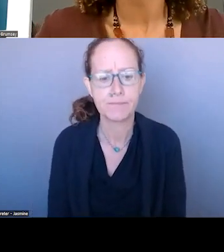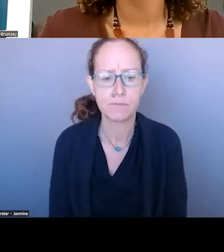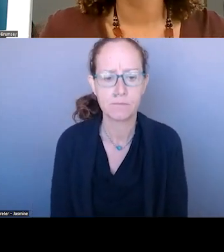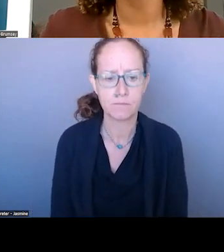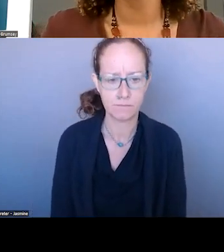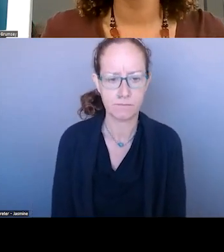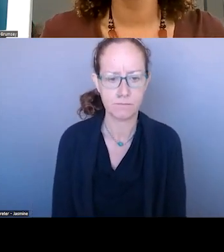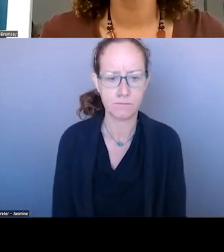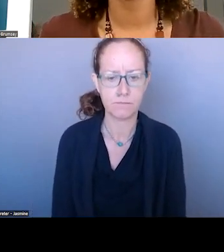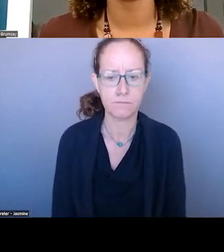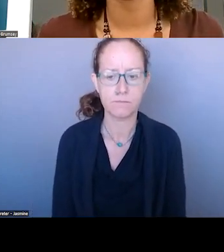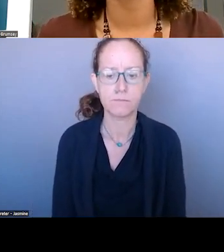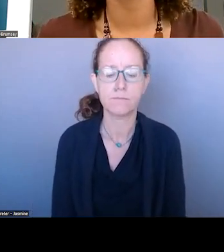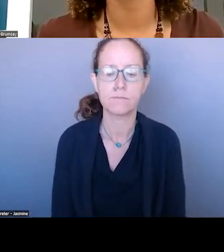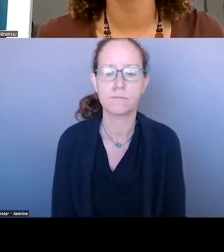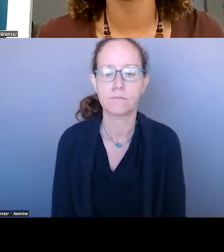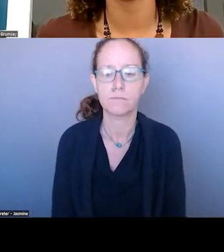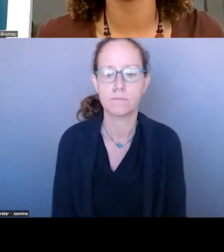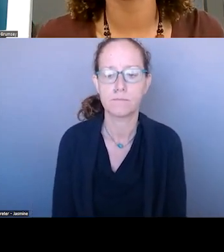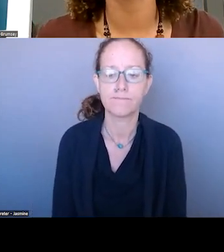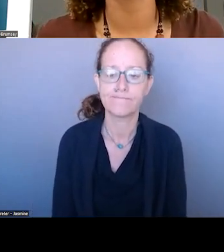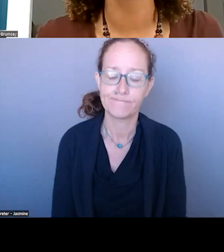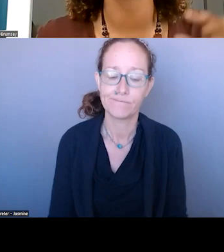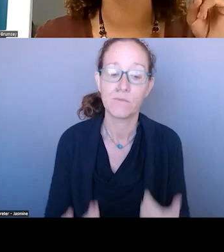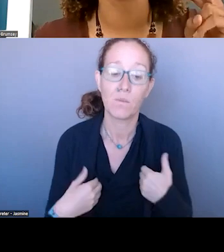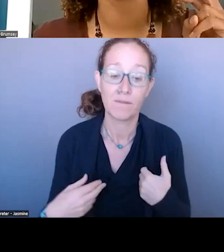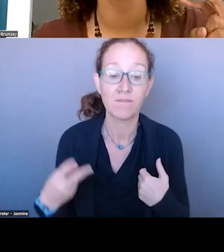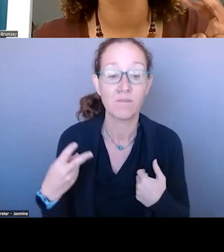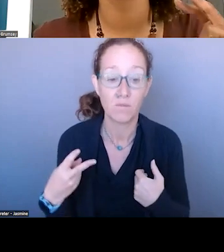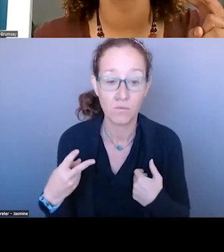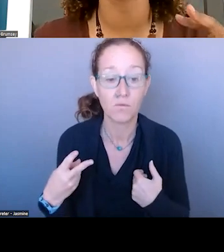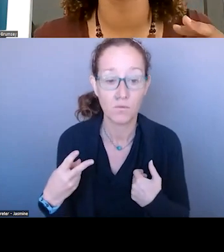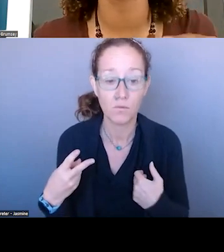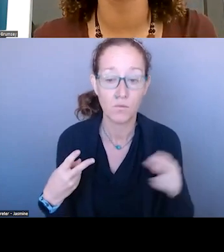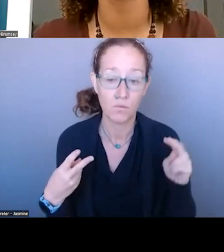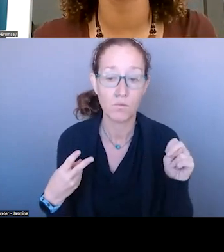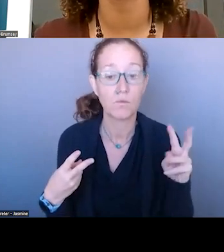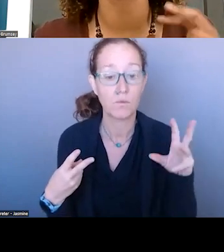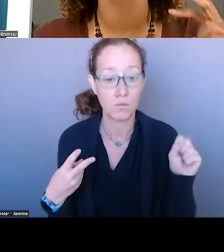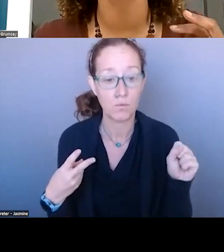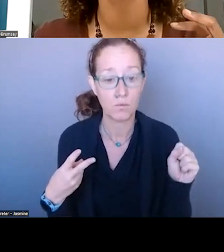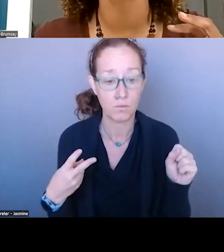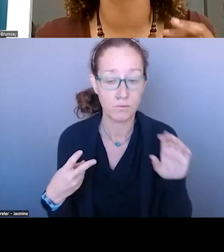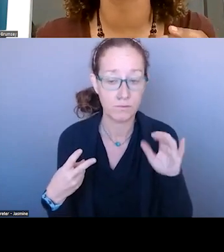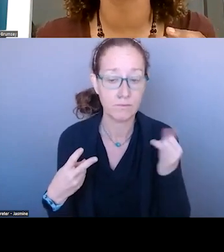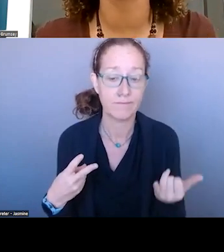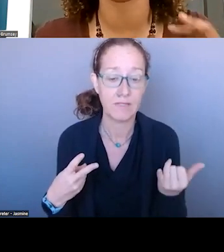SO WE HAVE TWO PIECES OF NEWS THAT I AM GOING TO DO DIFFERENTLY.